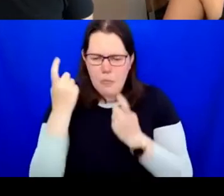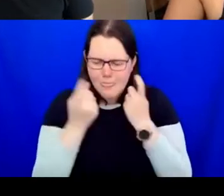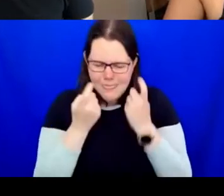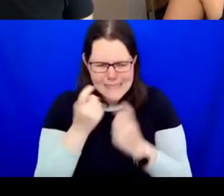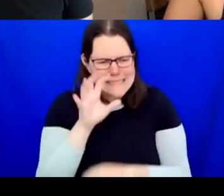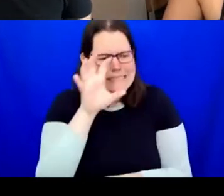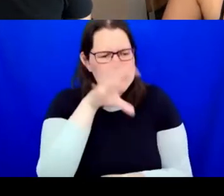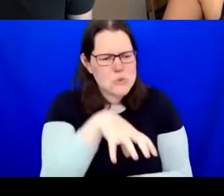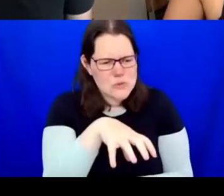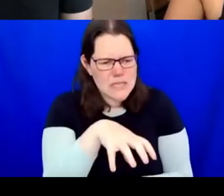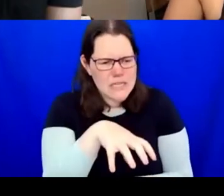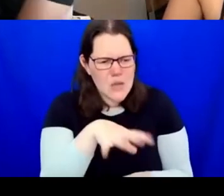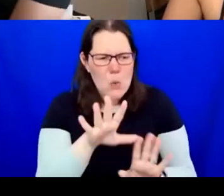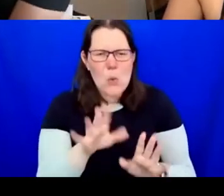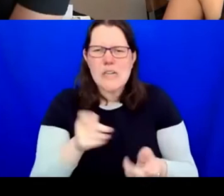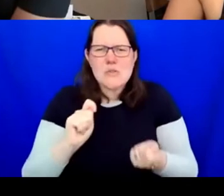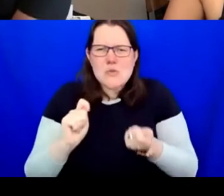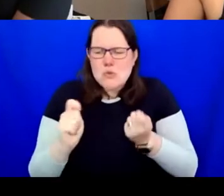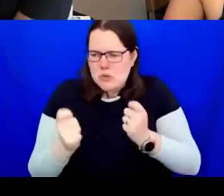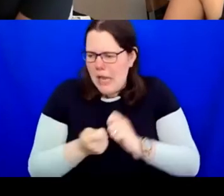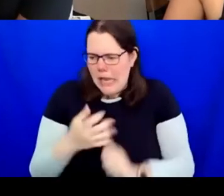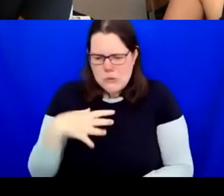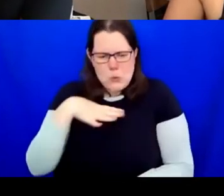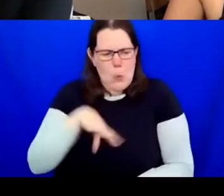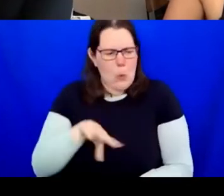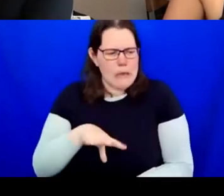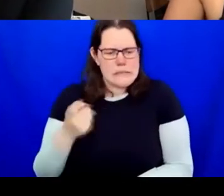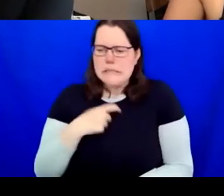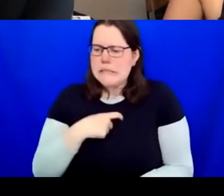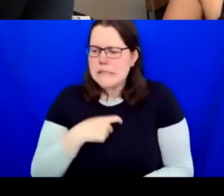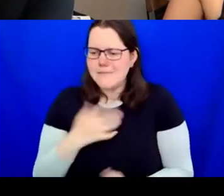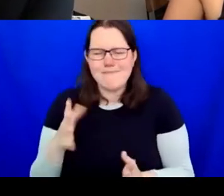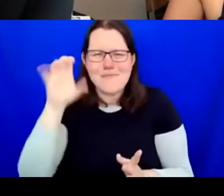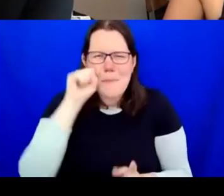change. Let's remember that institutions are made up of people like you and me, who have a passion,